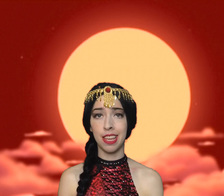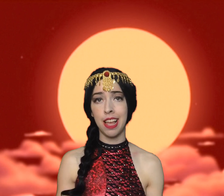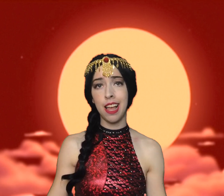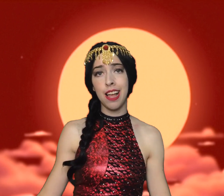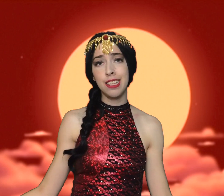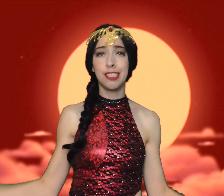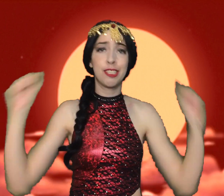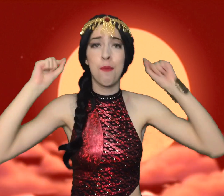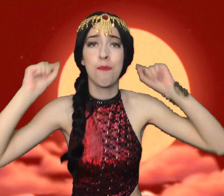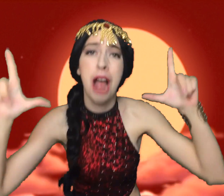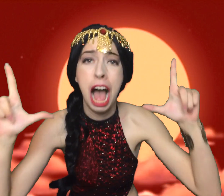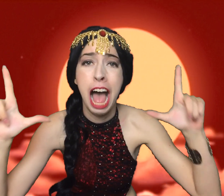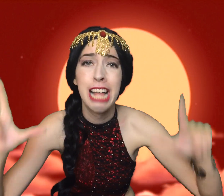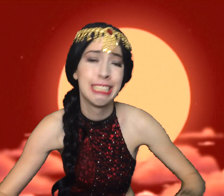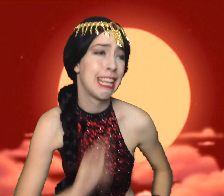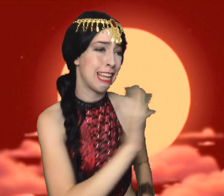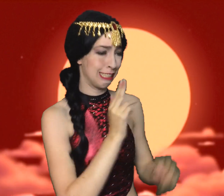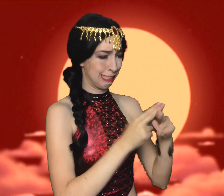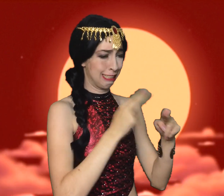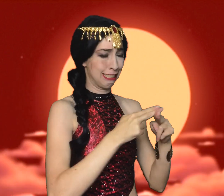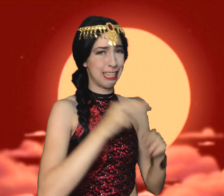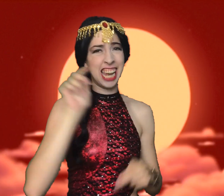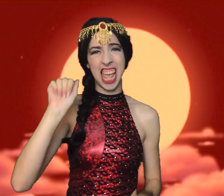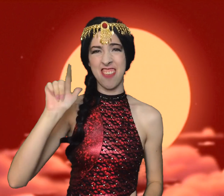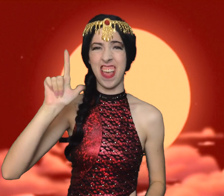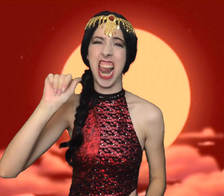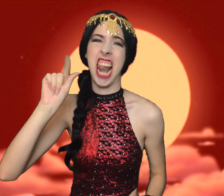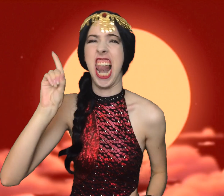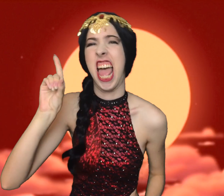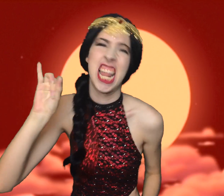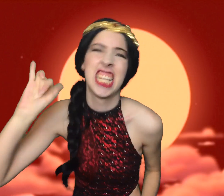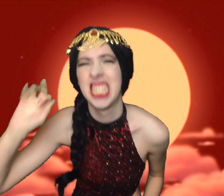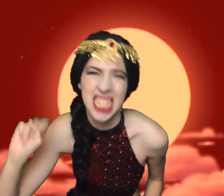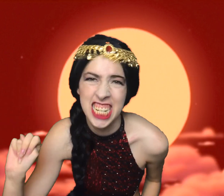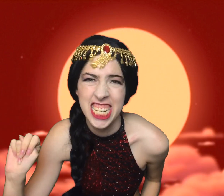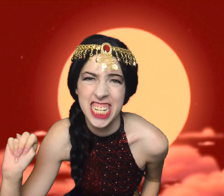so Ali turns out to be merely Aladdin